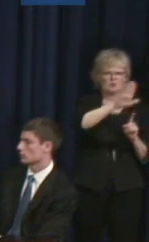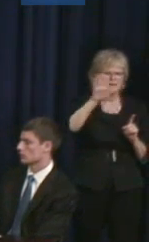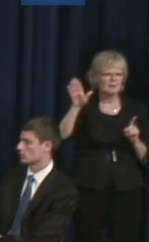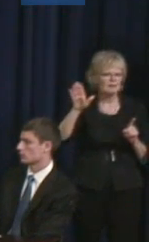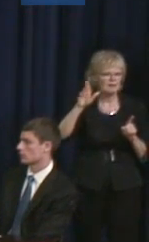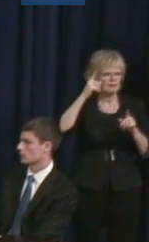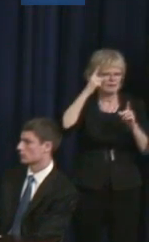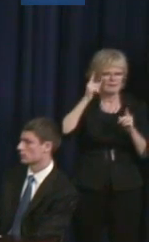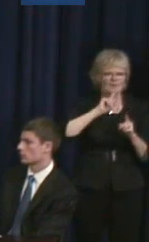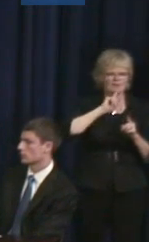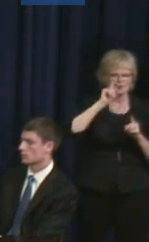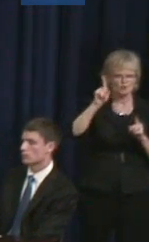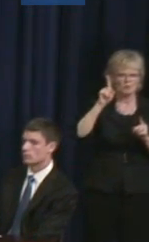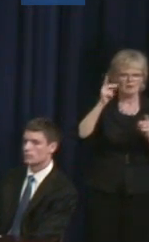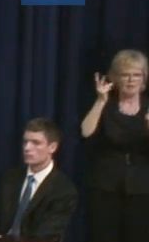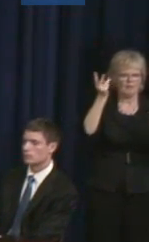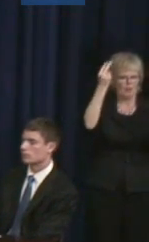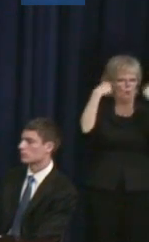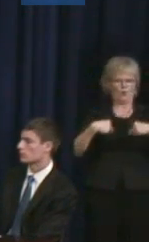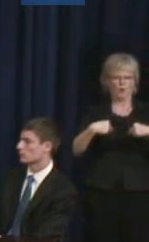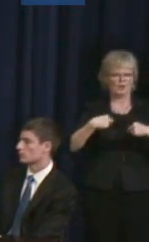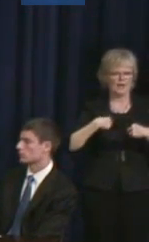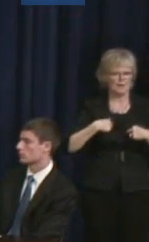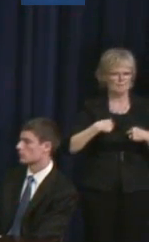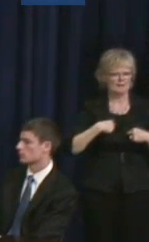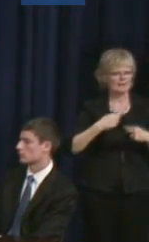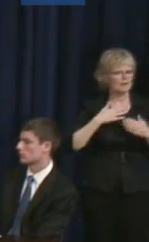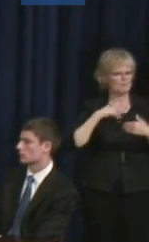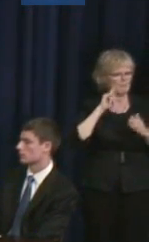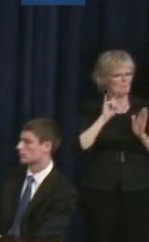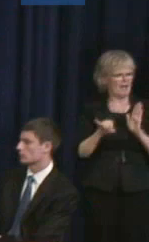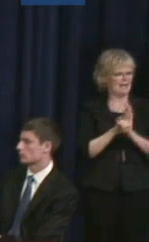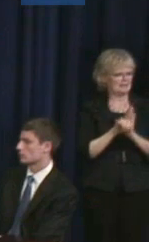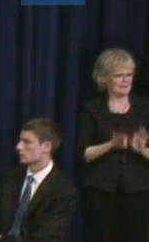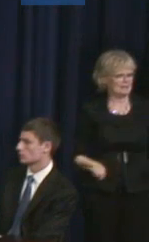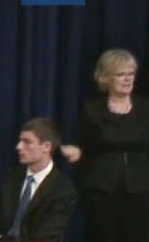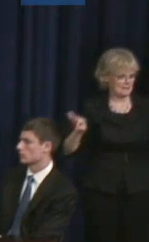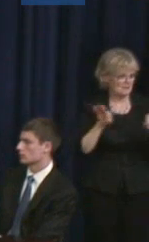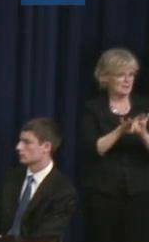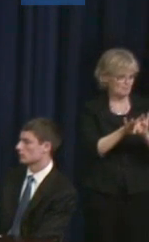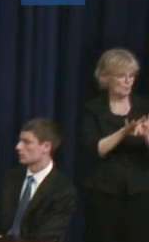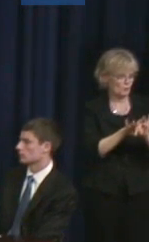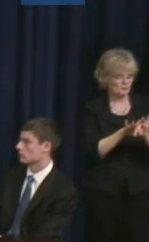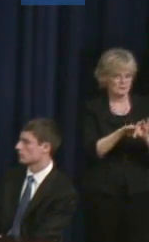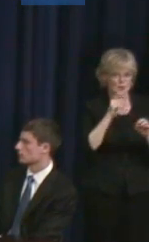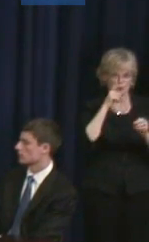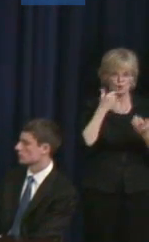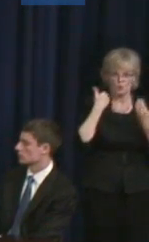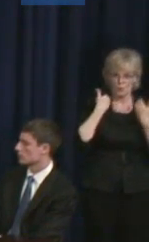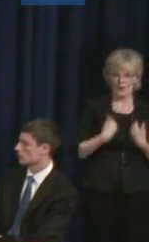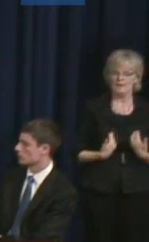they are will be respected and viewed as important. Judith Heumann: Thank you.